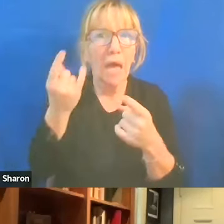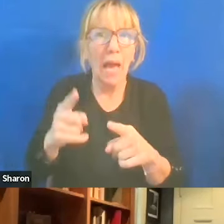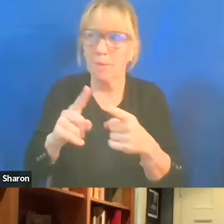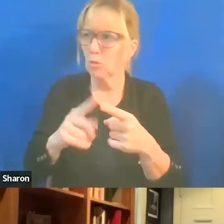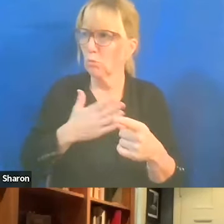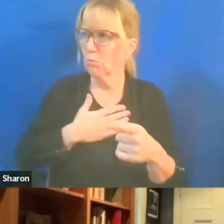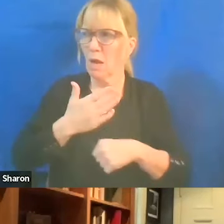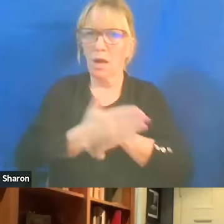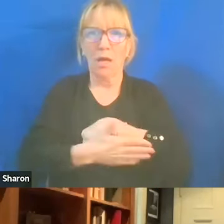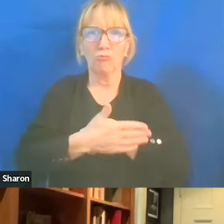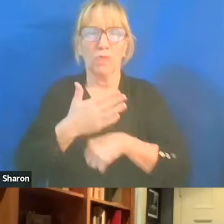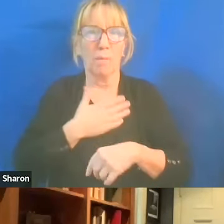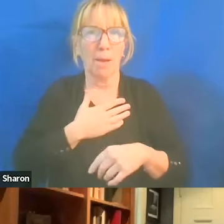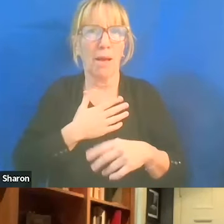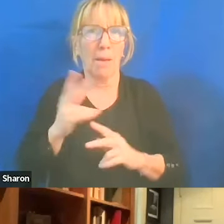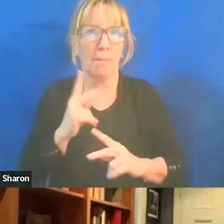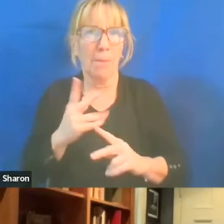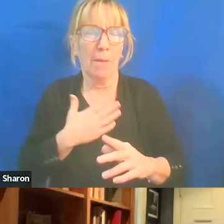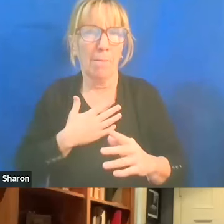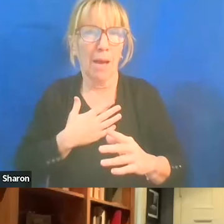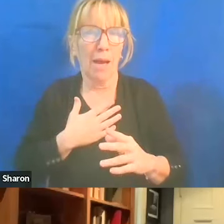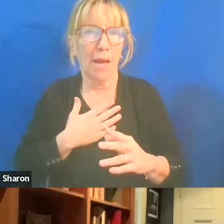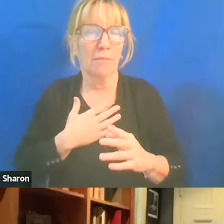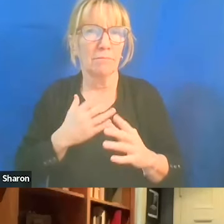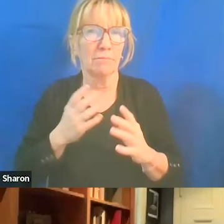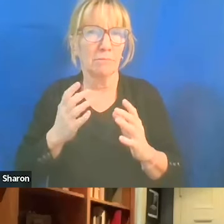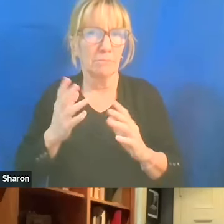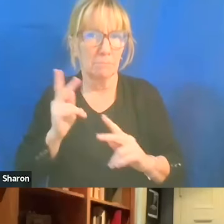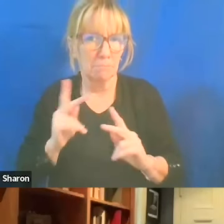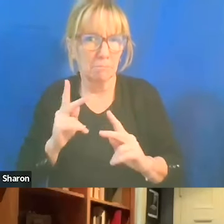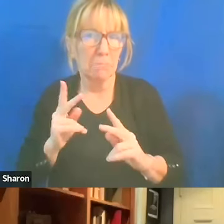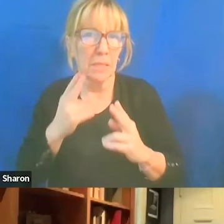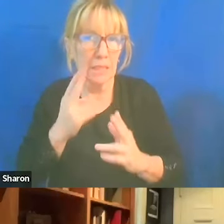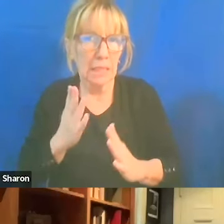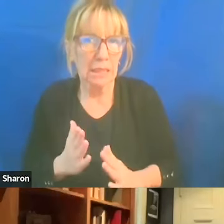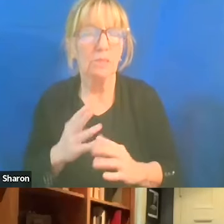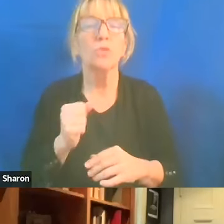And what would the responsibilities be? So the full throated support of Israel